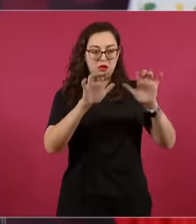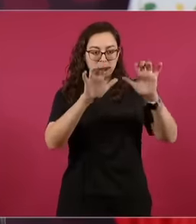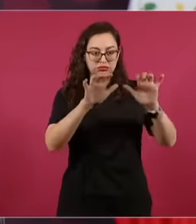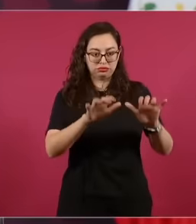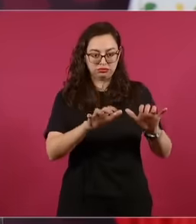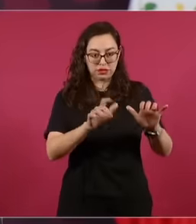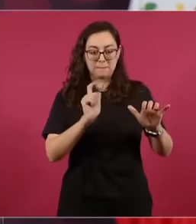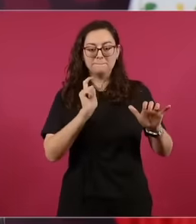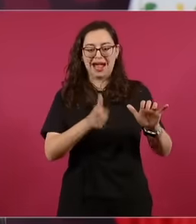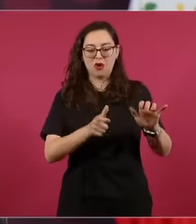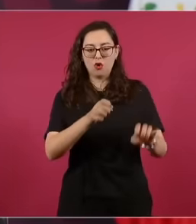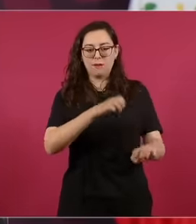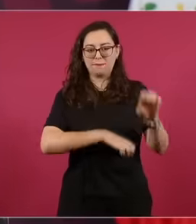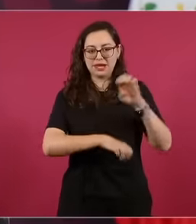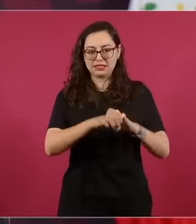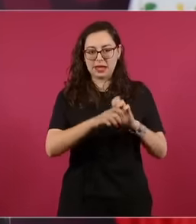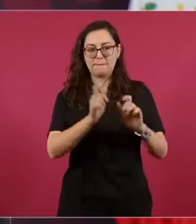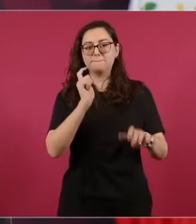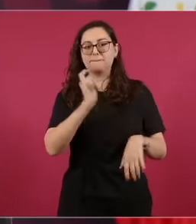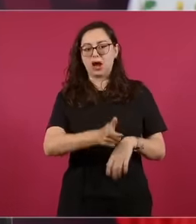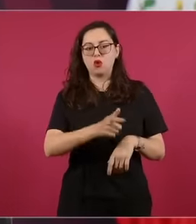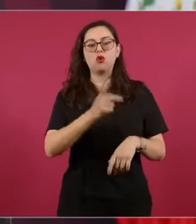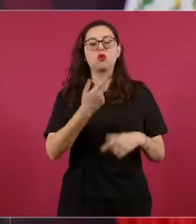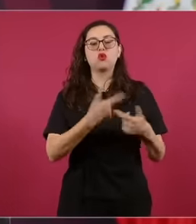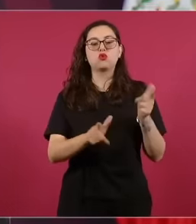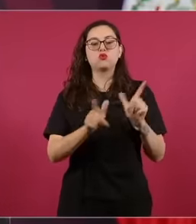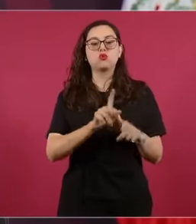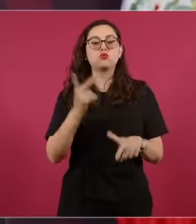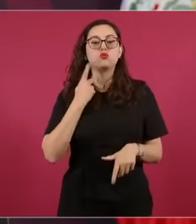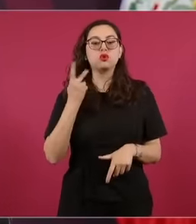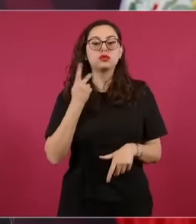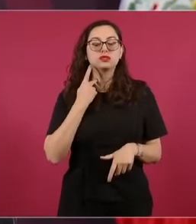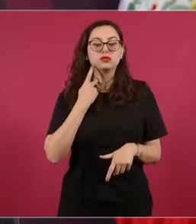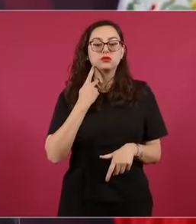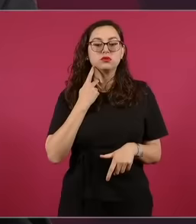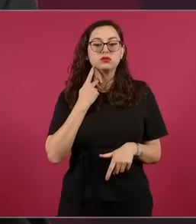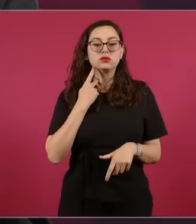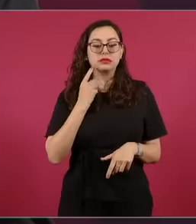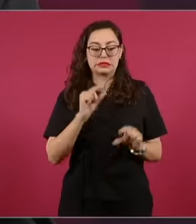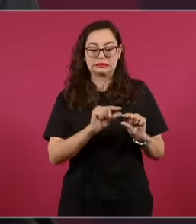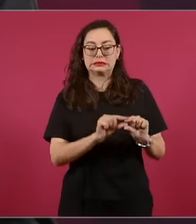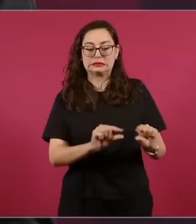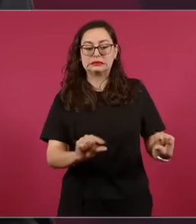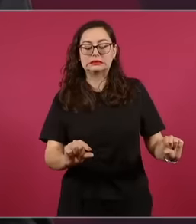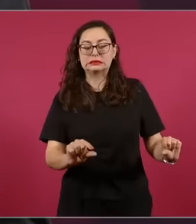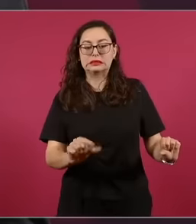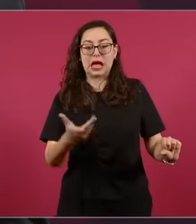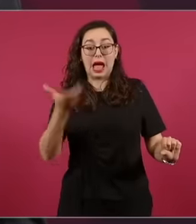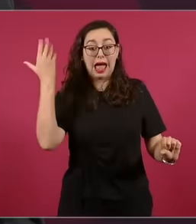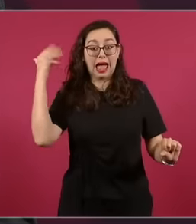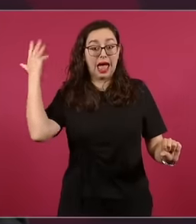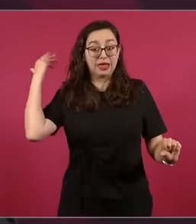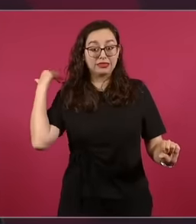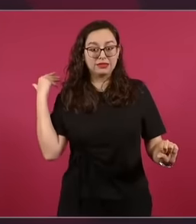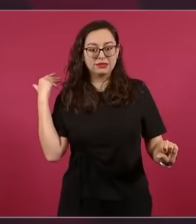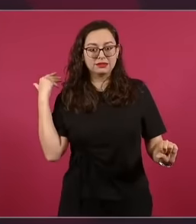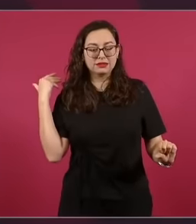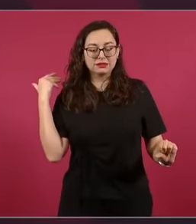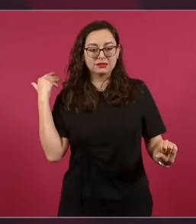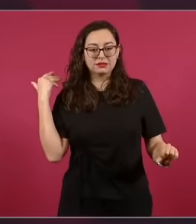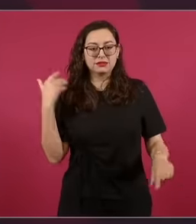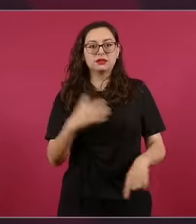paid insertion now that he came out with his